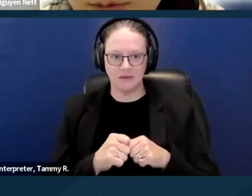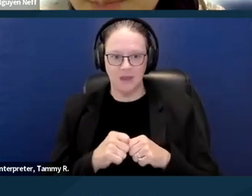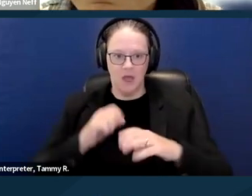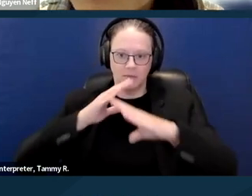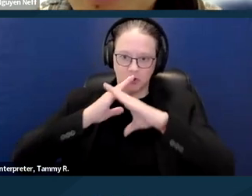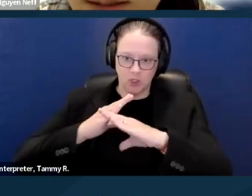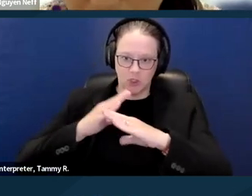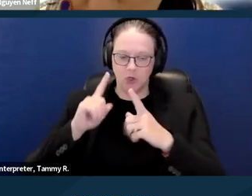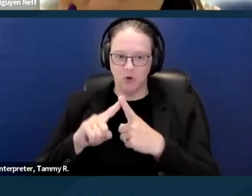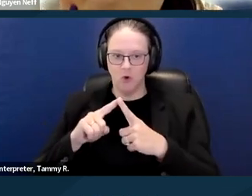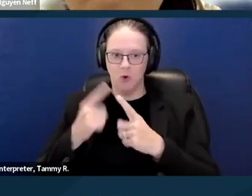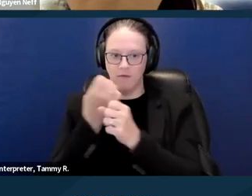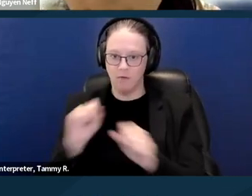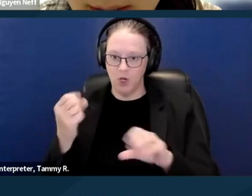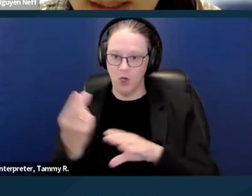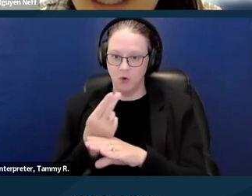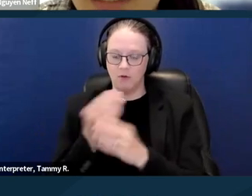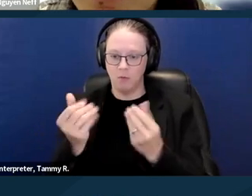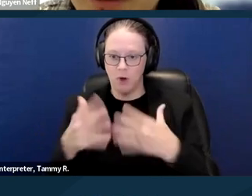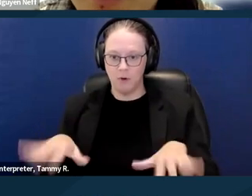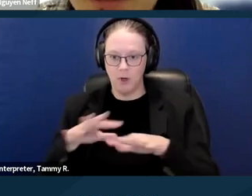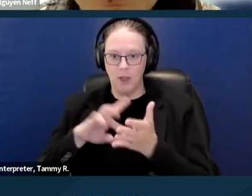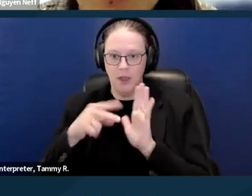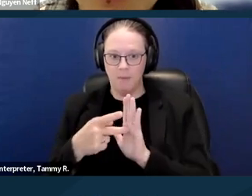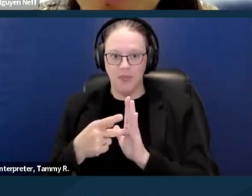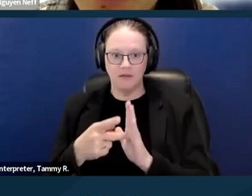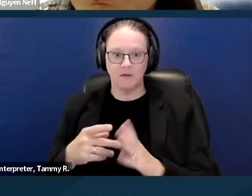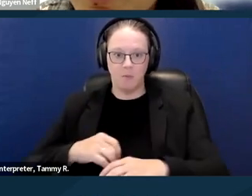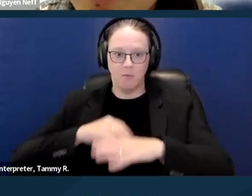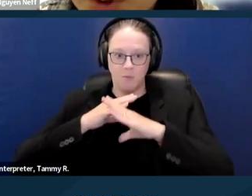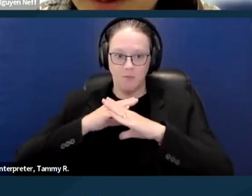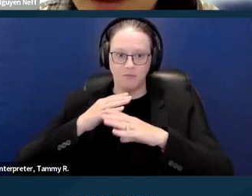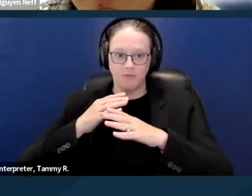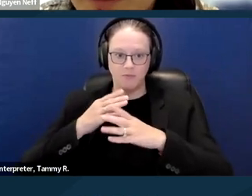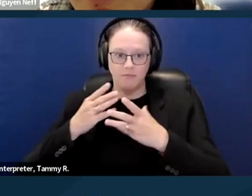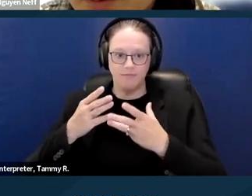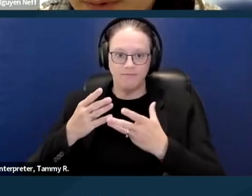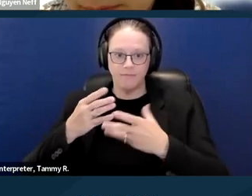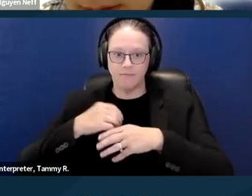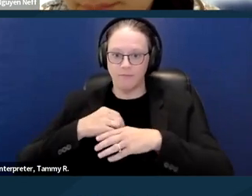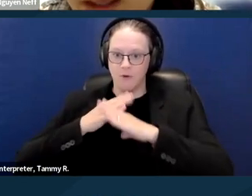So preventing someone from using property in a manner that interferes with the comfortable enjoyment of life or property.